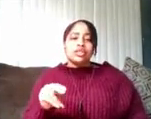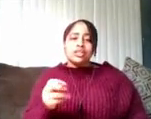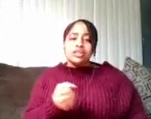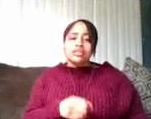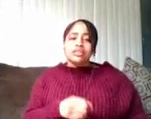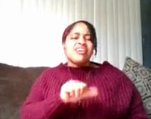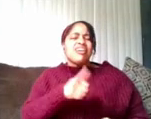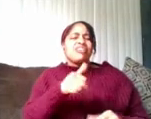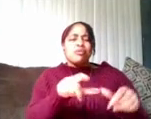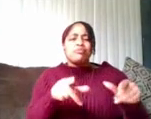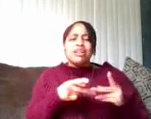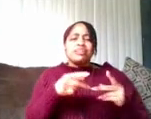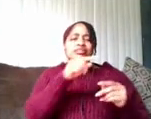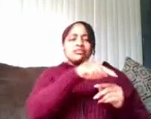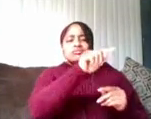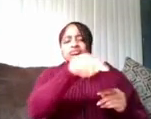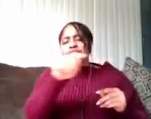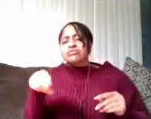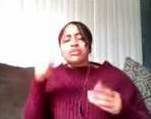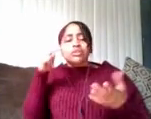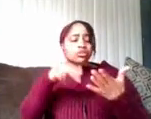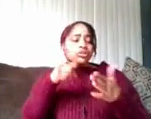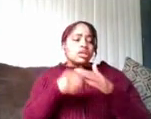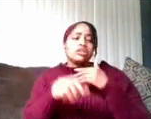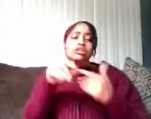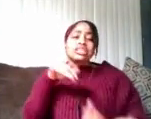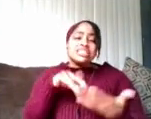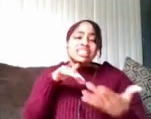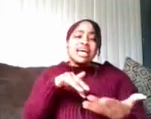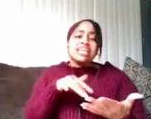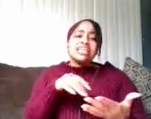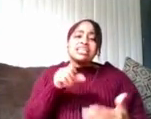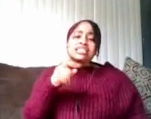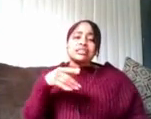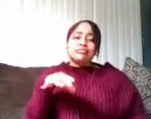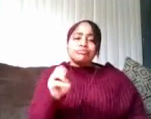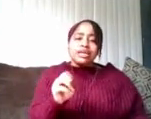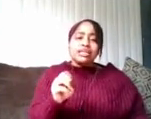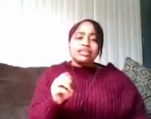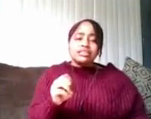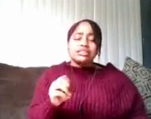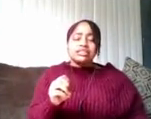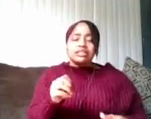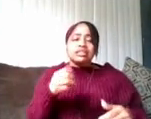And you can look under studyspaces.umish.edu to find those locations.